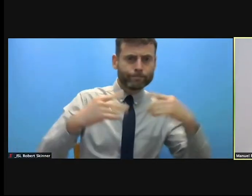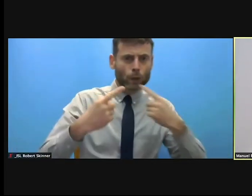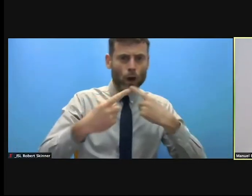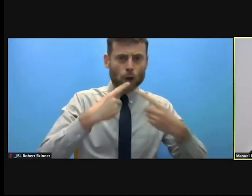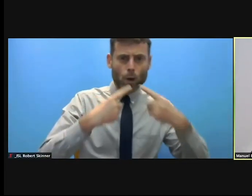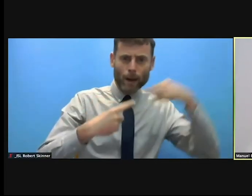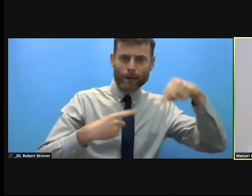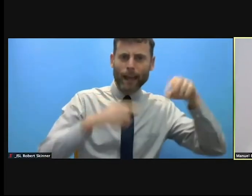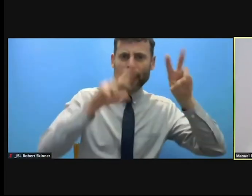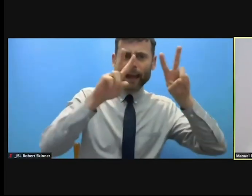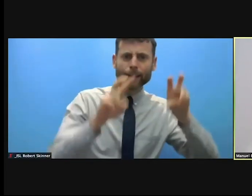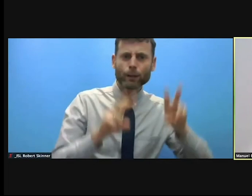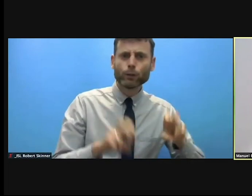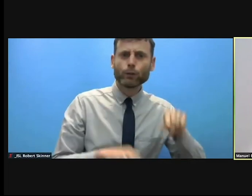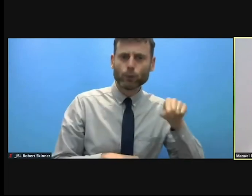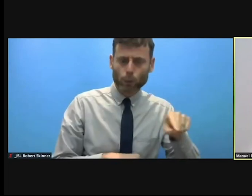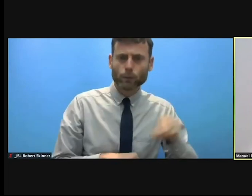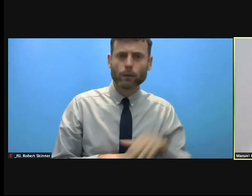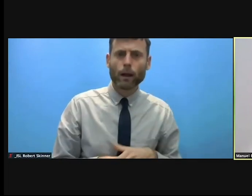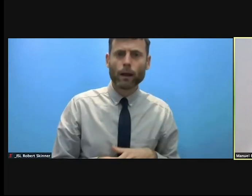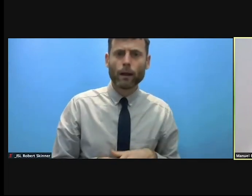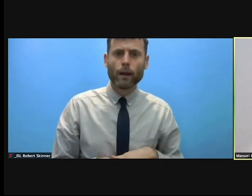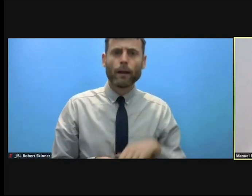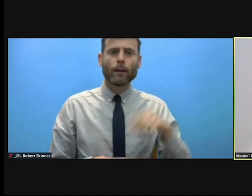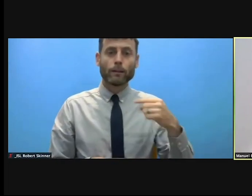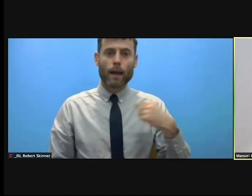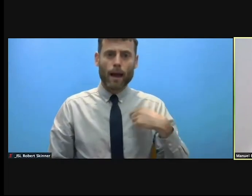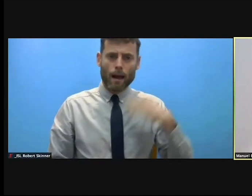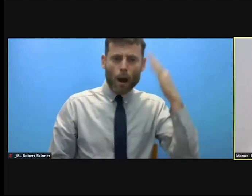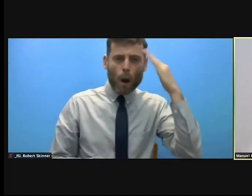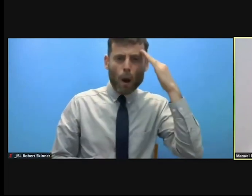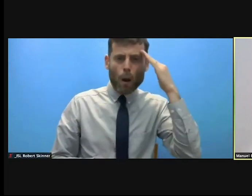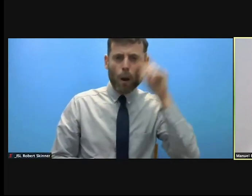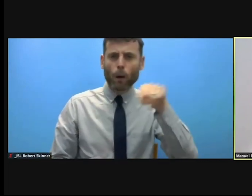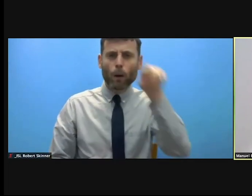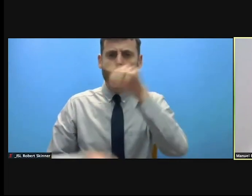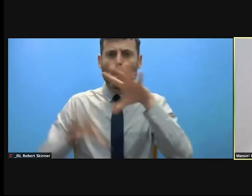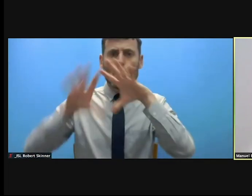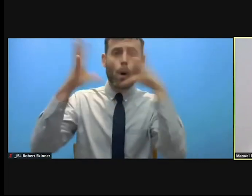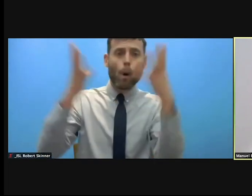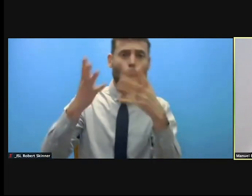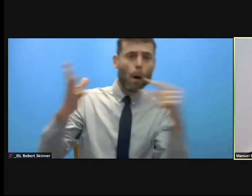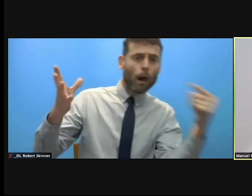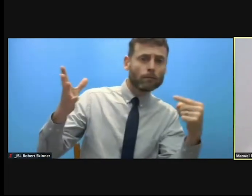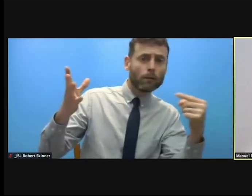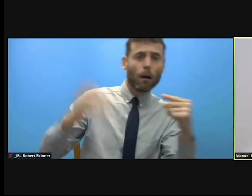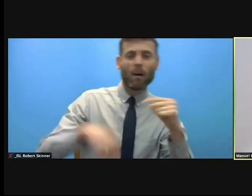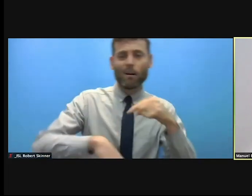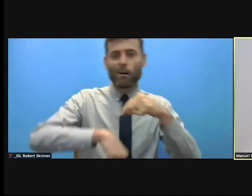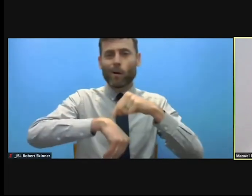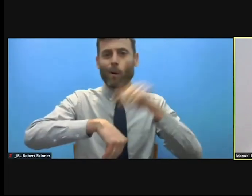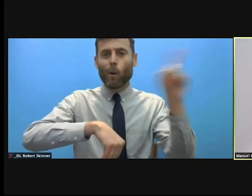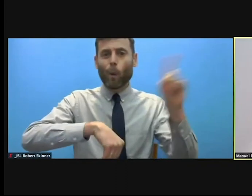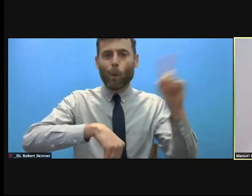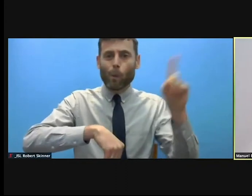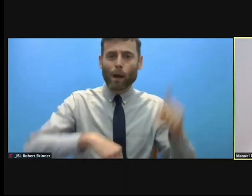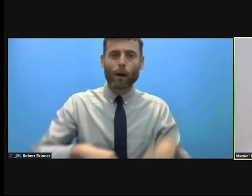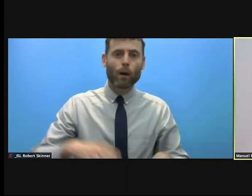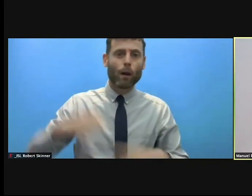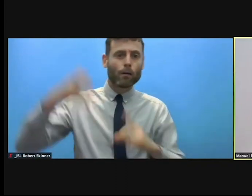people at 1:00 in the morning, other people who just got up here in Geneva. We have 6:00 at night.